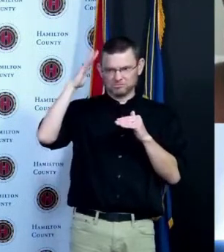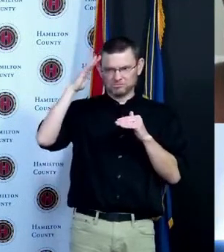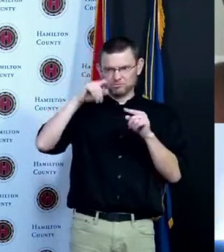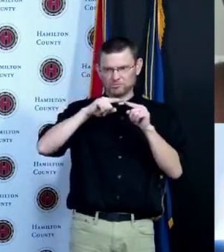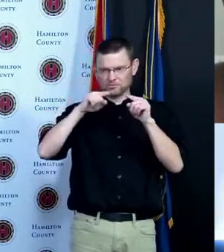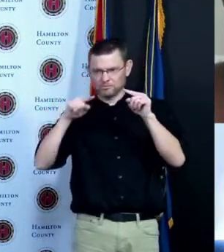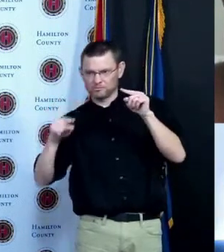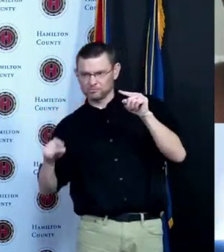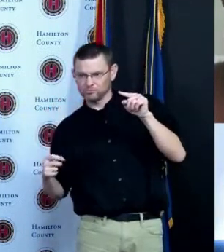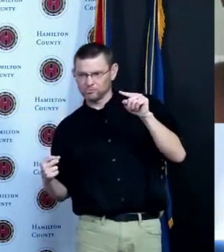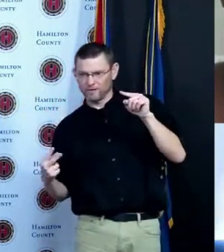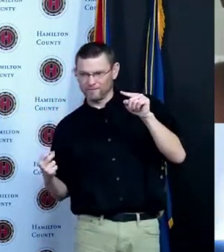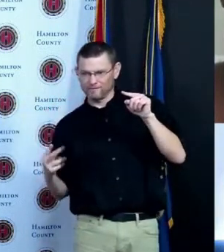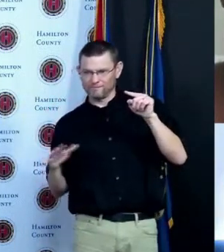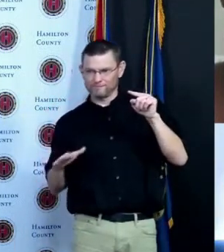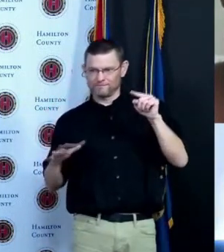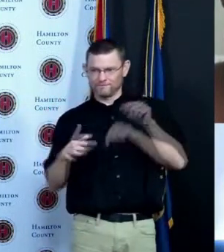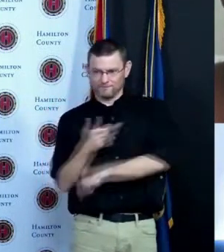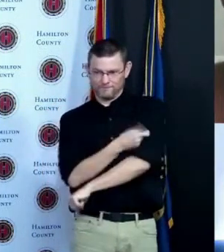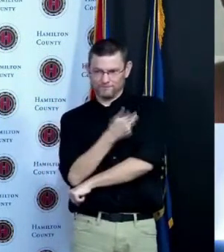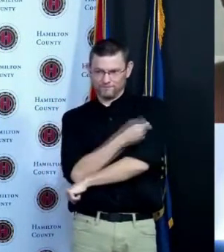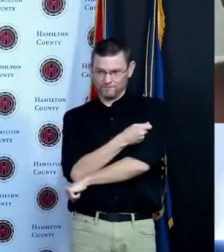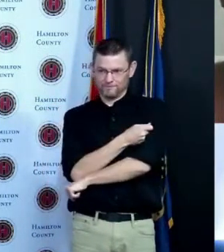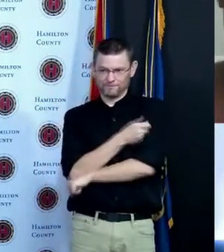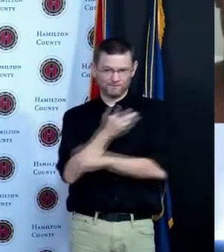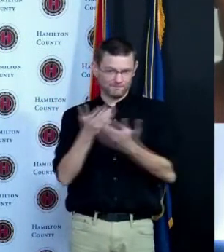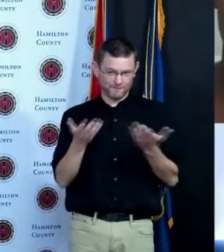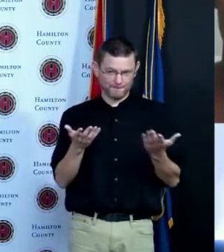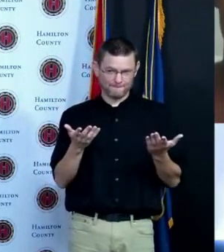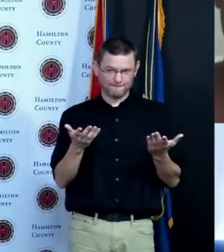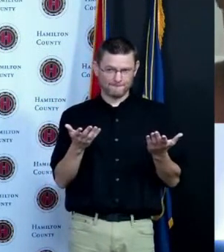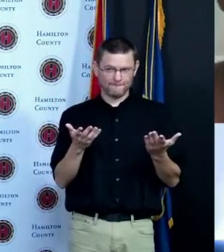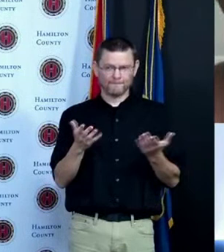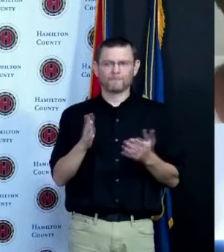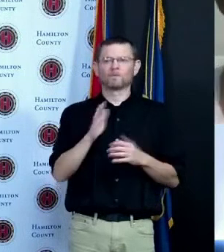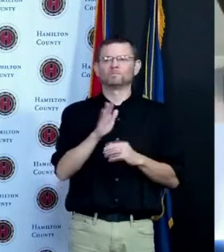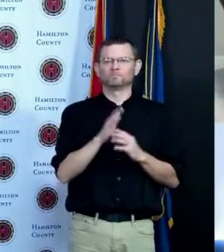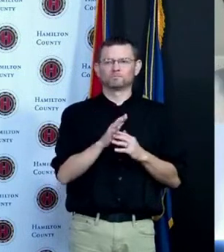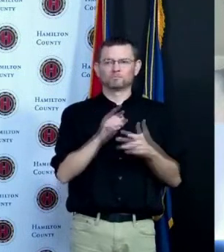into place to get all three vaccines into place in the united states have come into play again